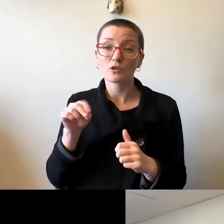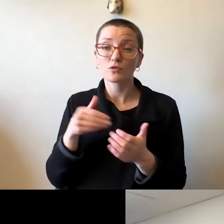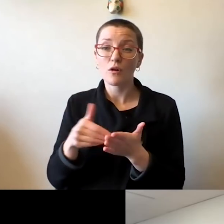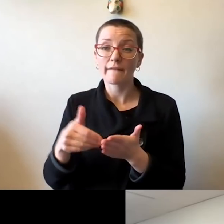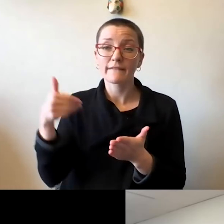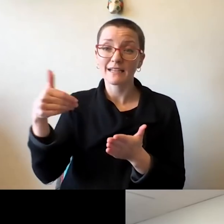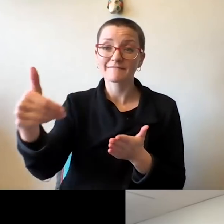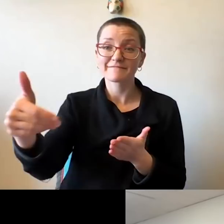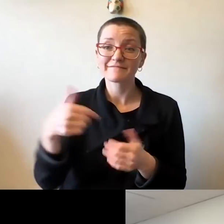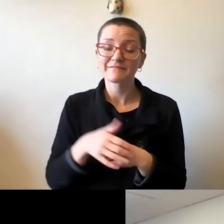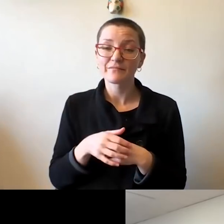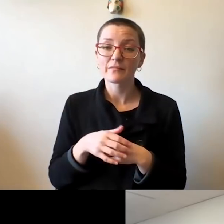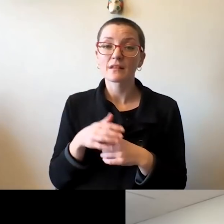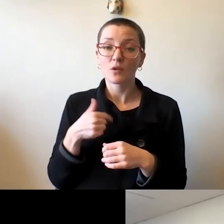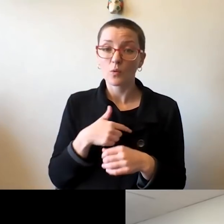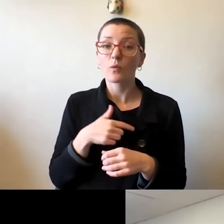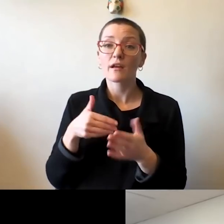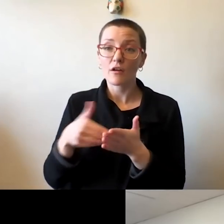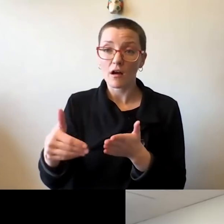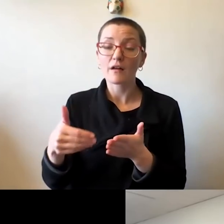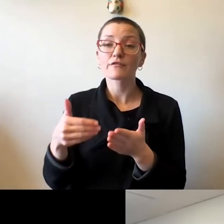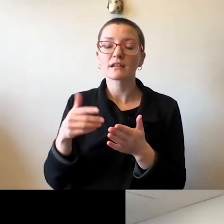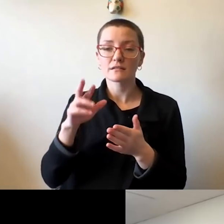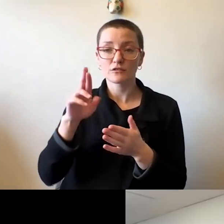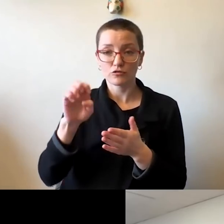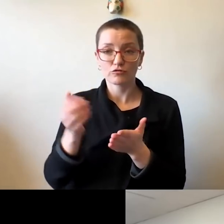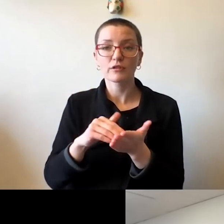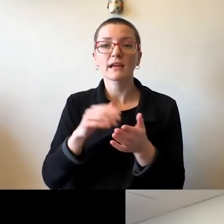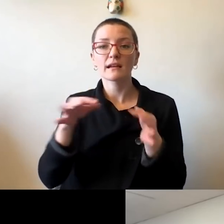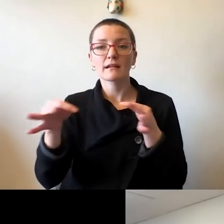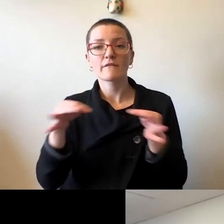We really do on a regular basis redefine what's impossible.